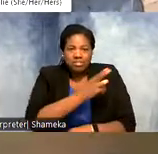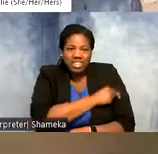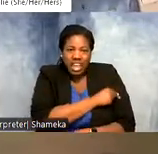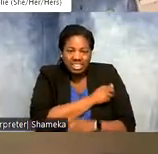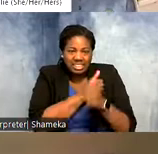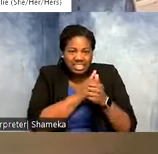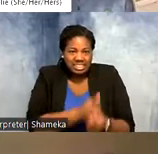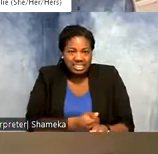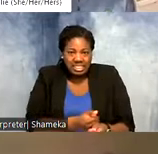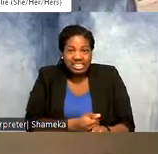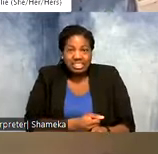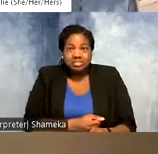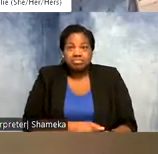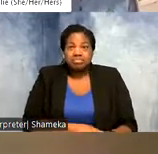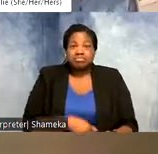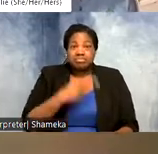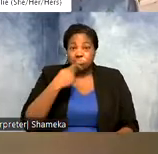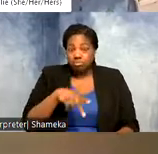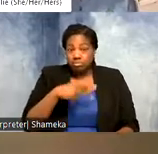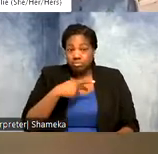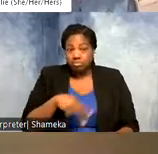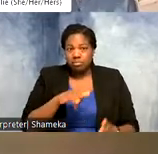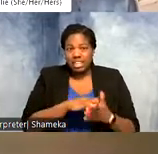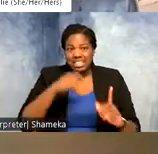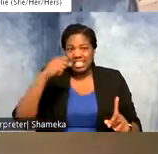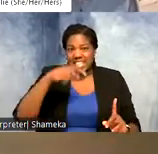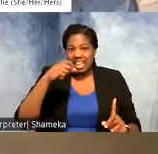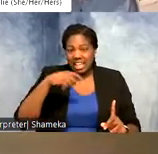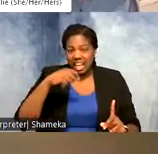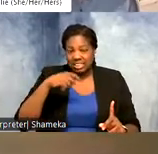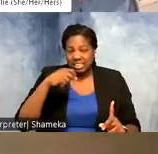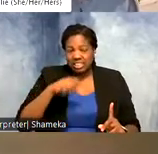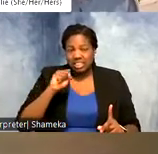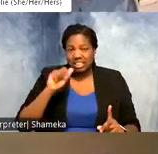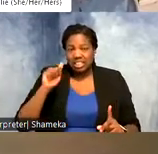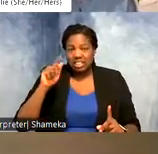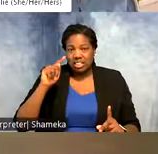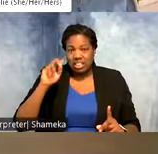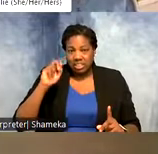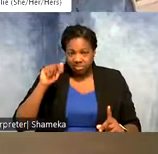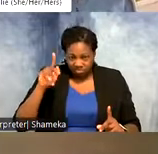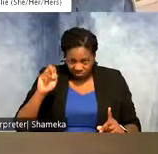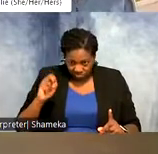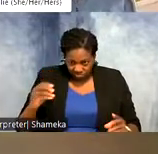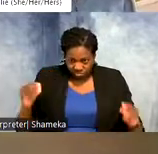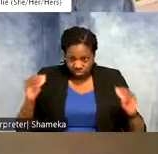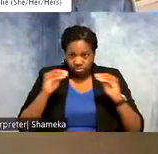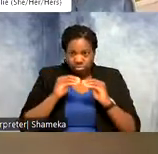plover, the purple points, that's a satellite tag. And satellite tags tend to take more locations.